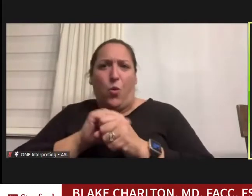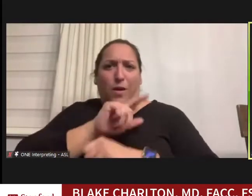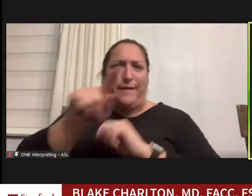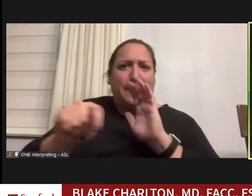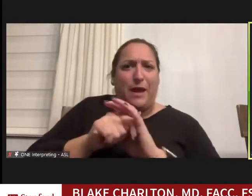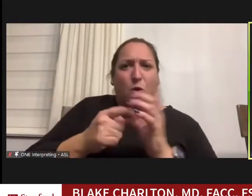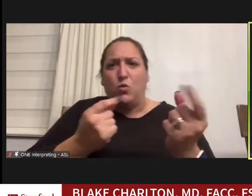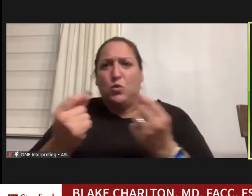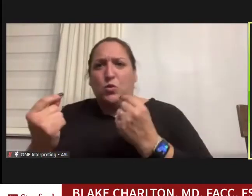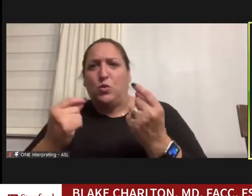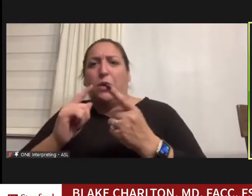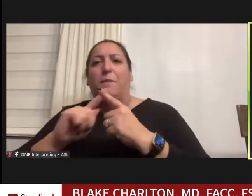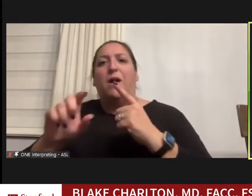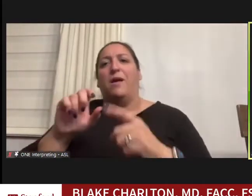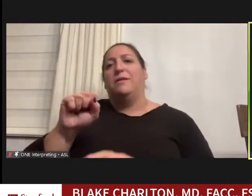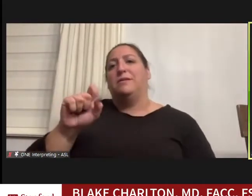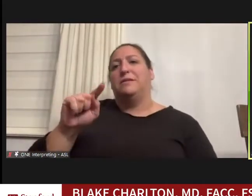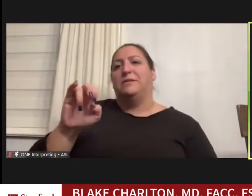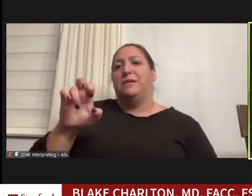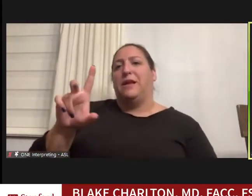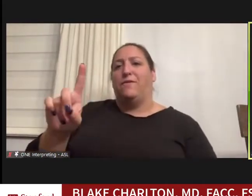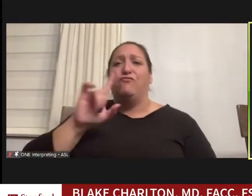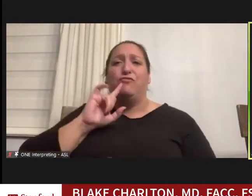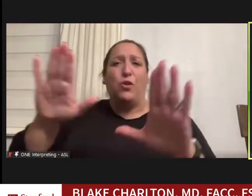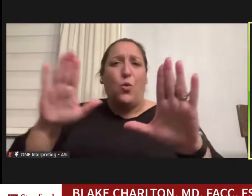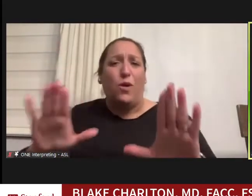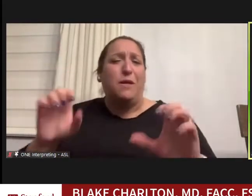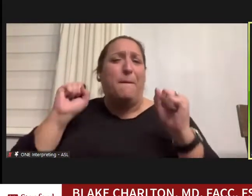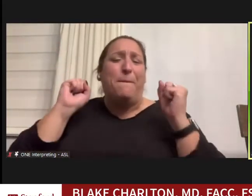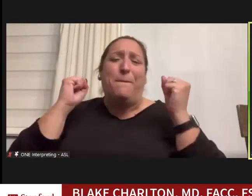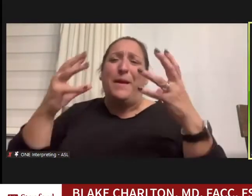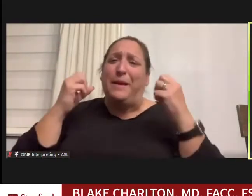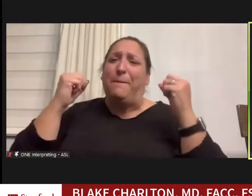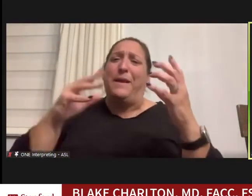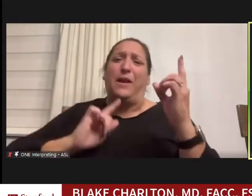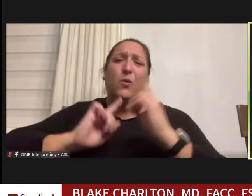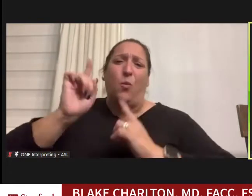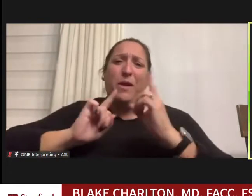But Stanford was wonderful, had many wonderful mentors there,. Particularly I had